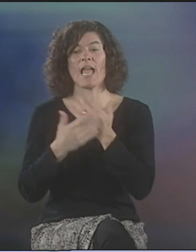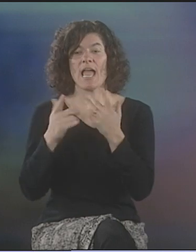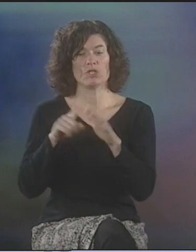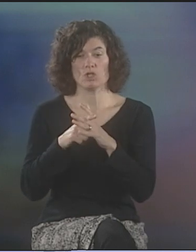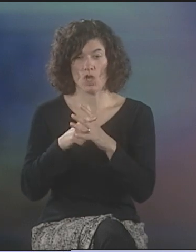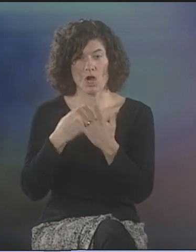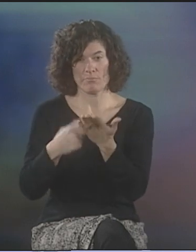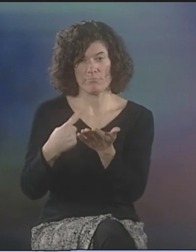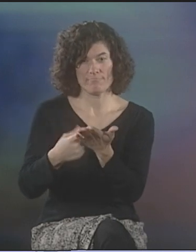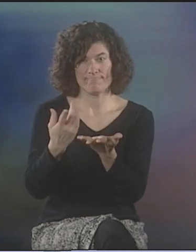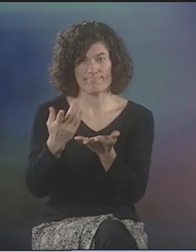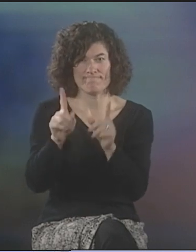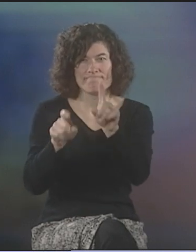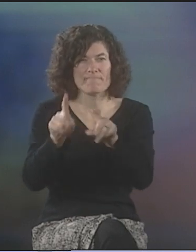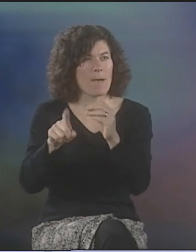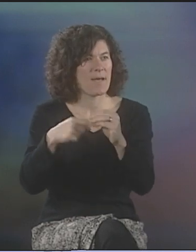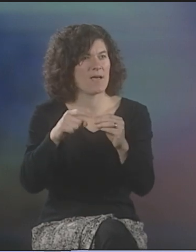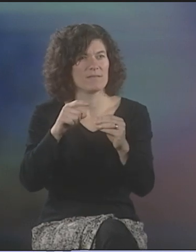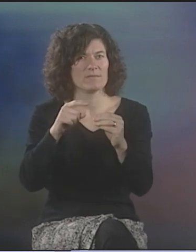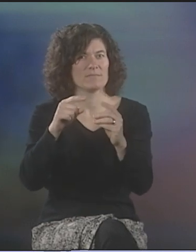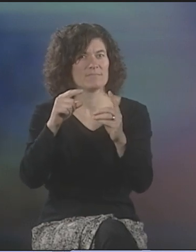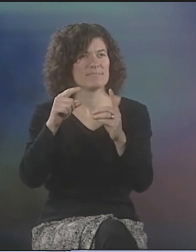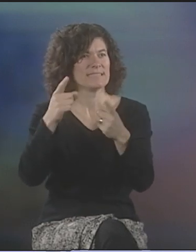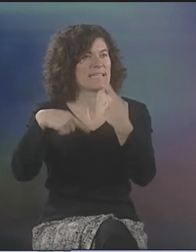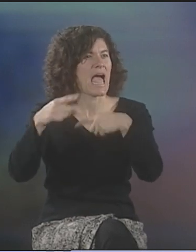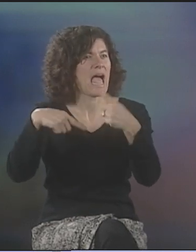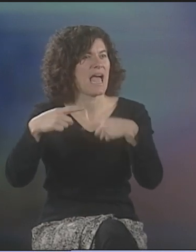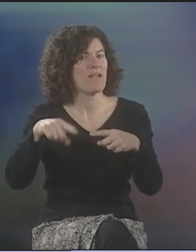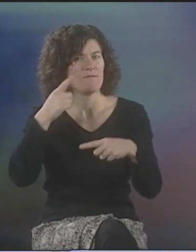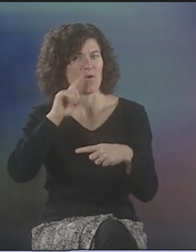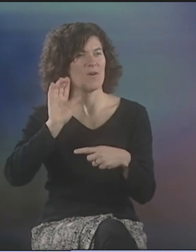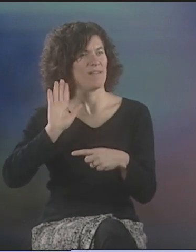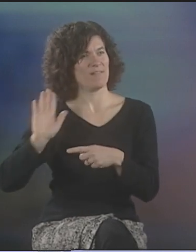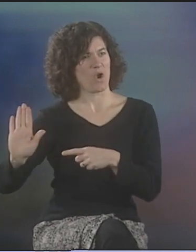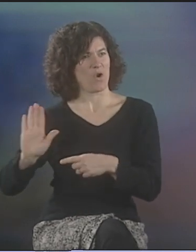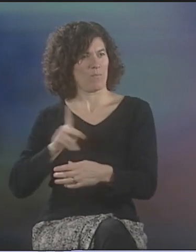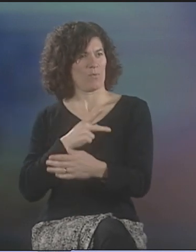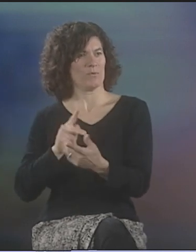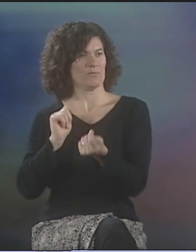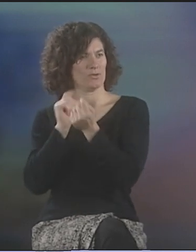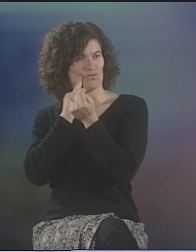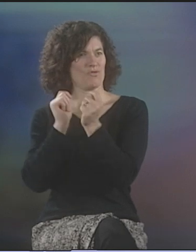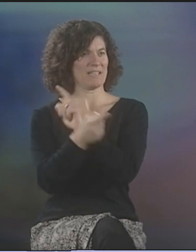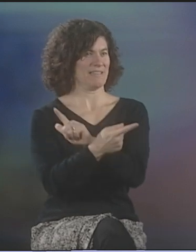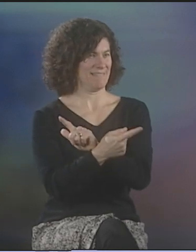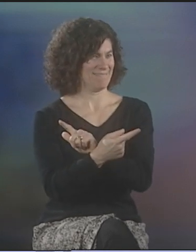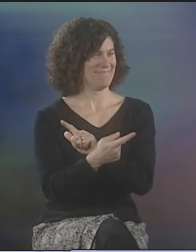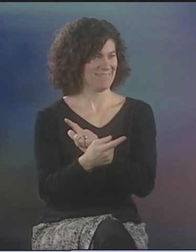AND WE'D MEET ALL THE DEAF PEOPLE THAT WE COULD, AND WE WOULD START ASKING THEM WHAT THEIR SIGNS FOR CERTAIN WORDS